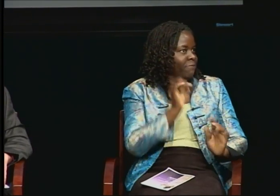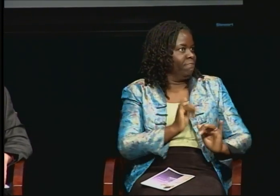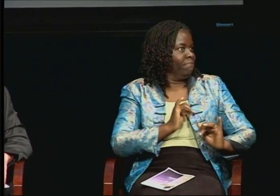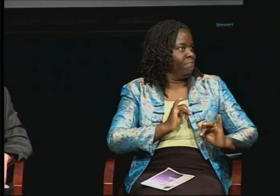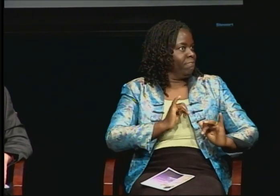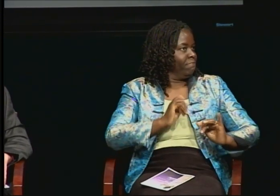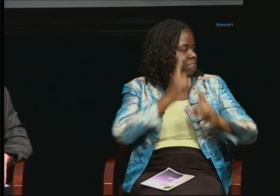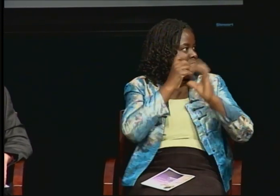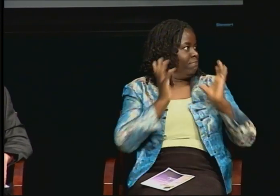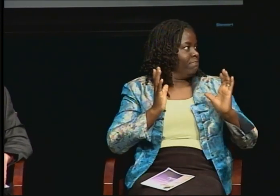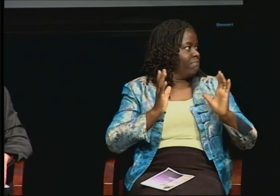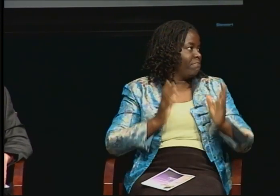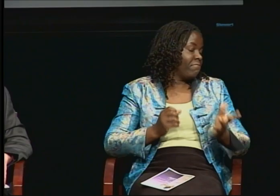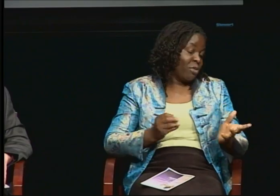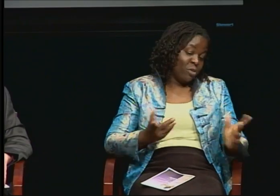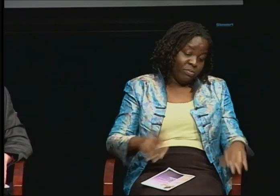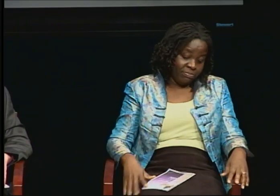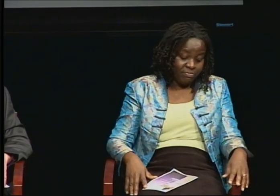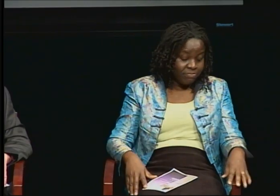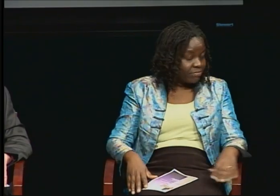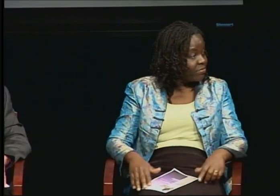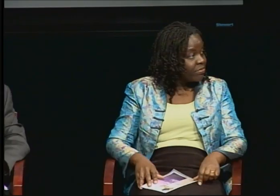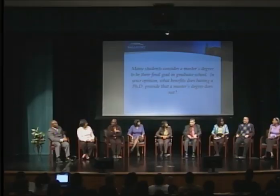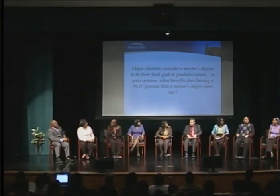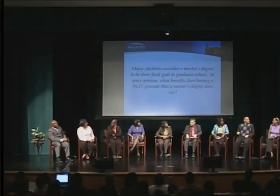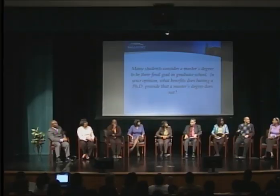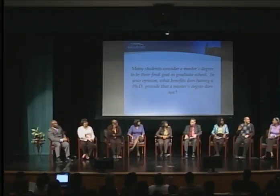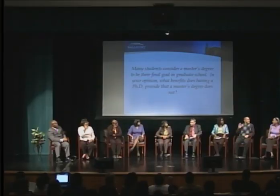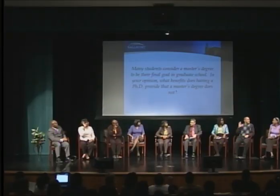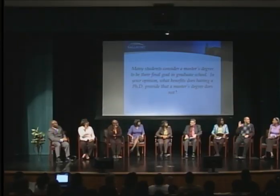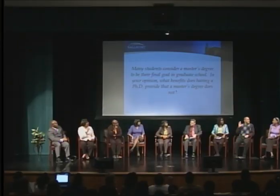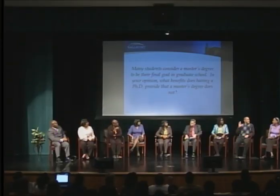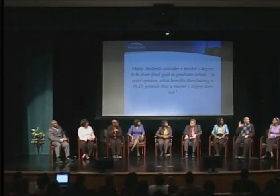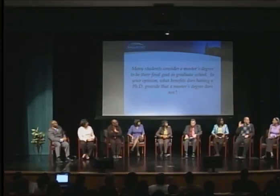When I was a PhD student,